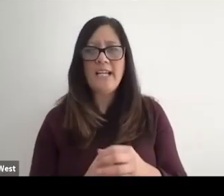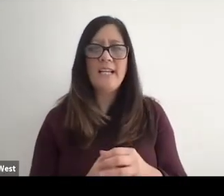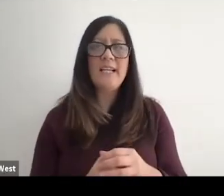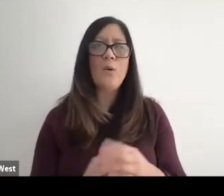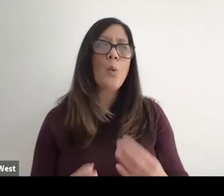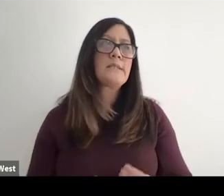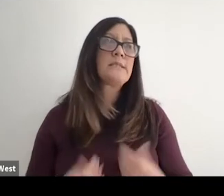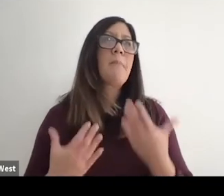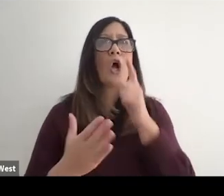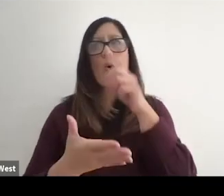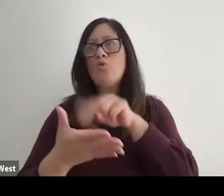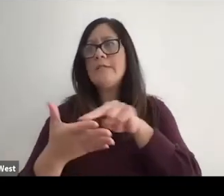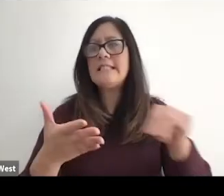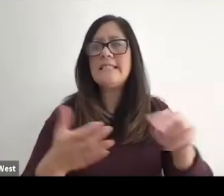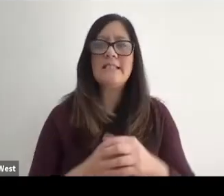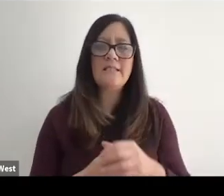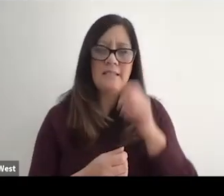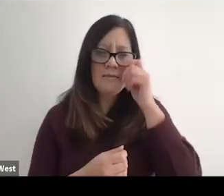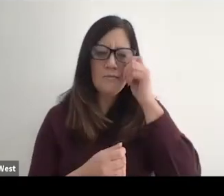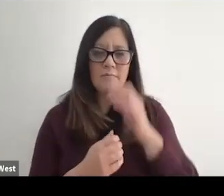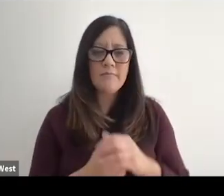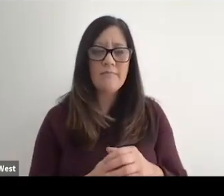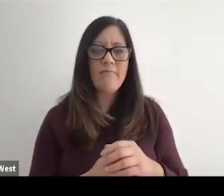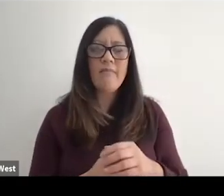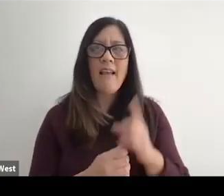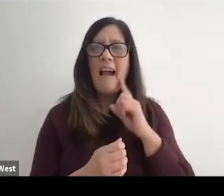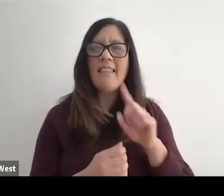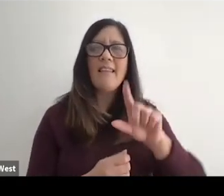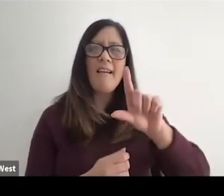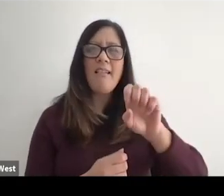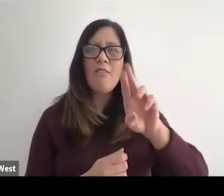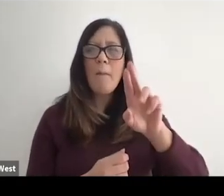Let's inspire our audience. And I think that LeBron James or